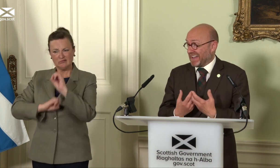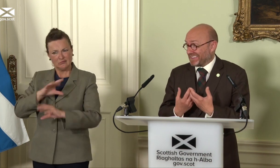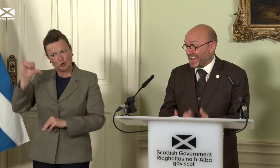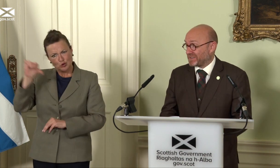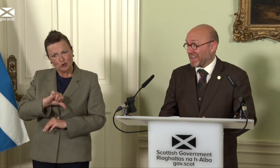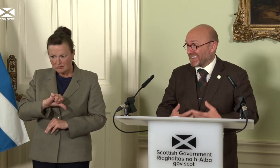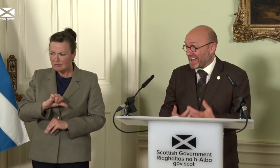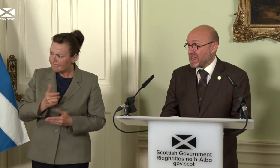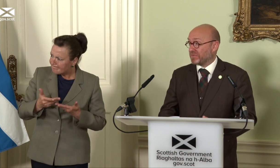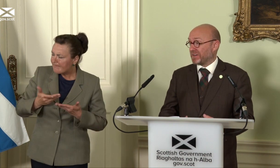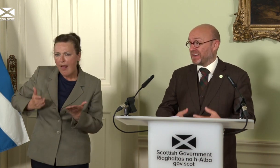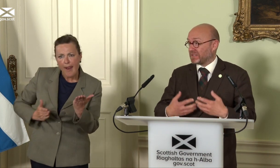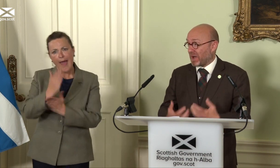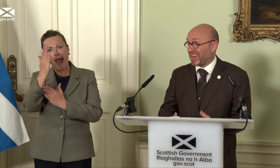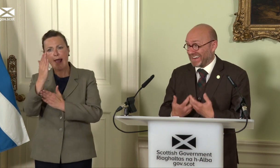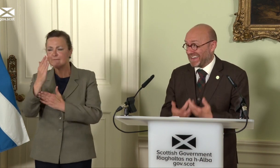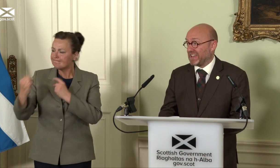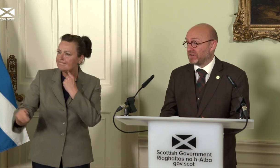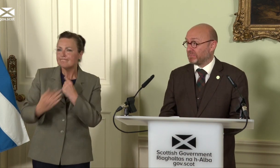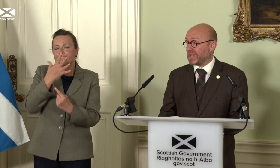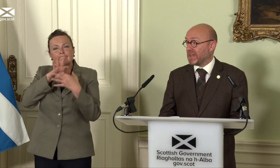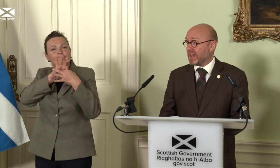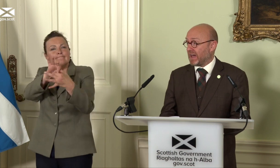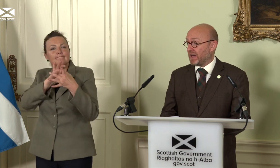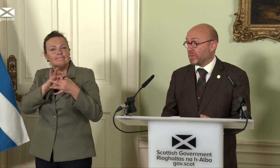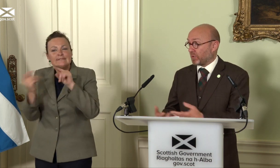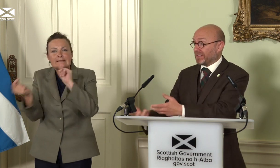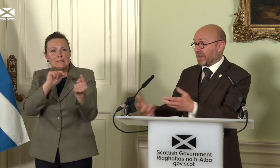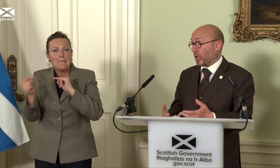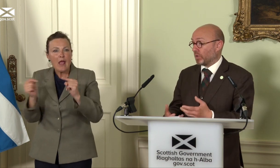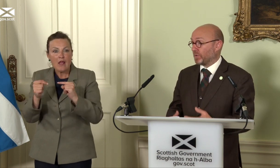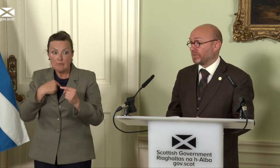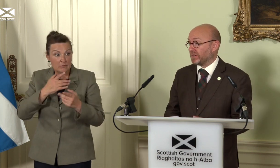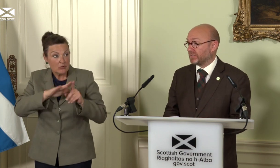This has to be a live and inspiring and engaging debate that brings in all of those visions